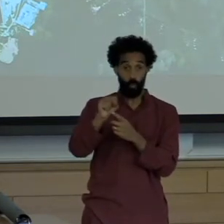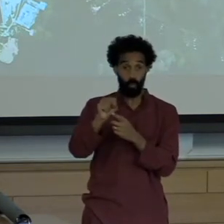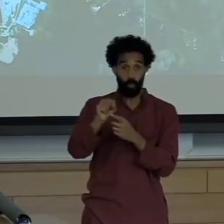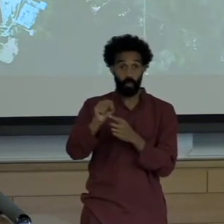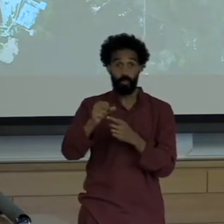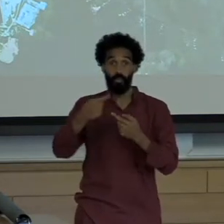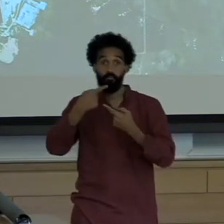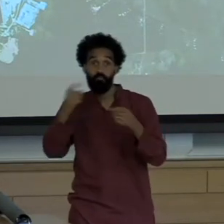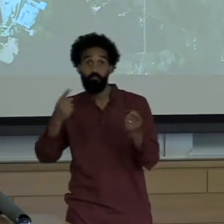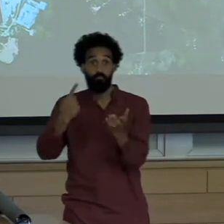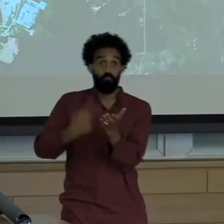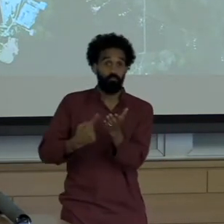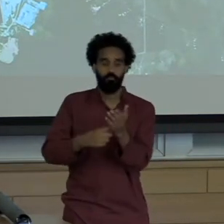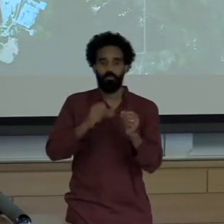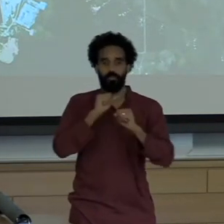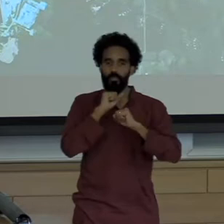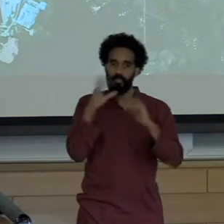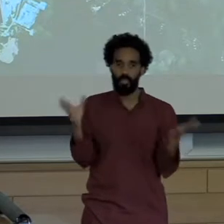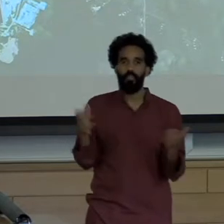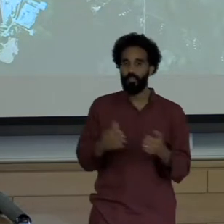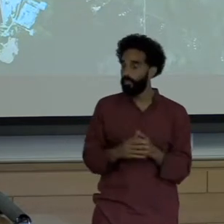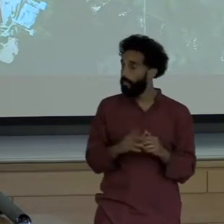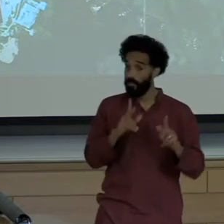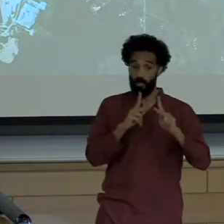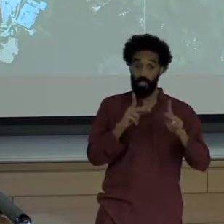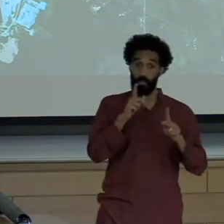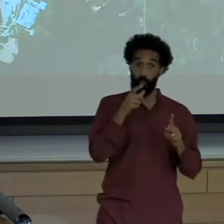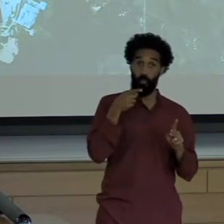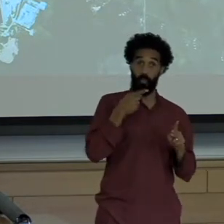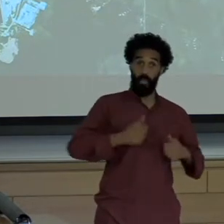Amazon indigenous and riverine populations at the front lines of deforestation